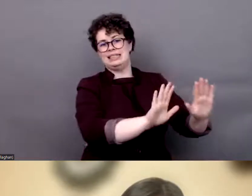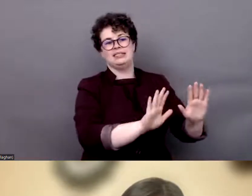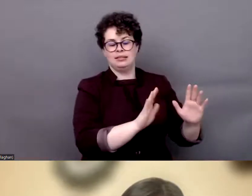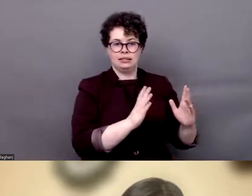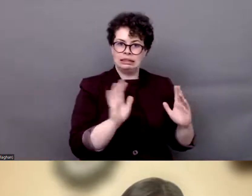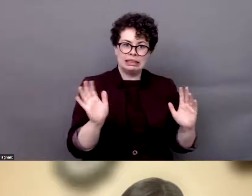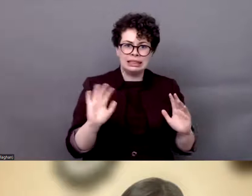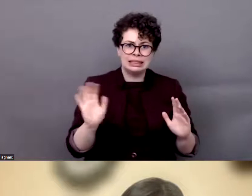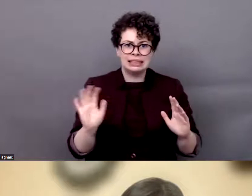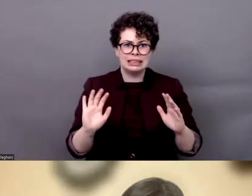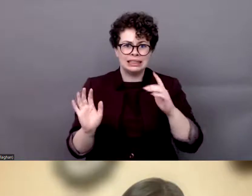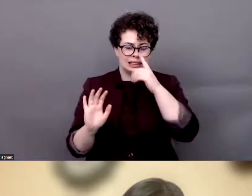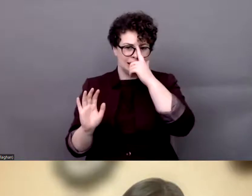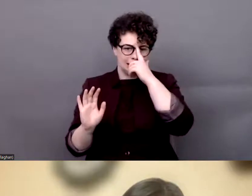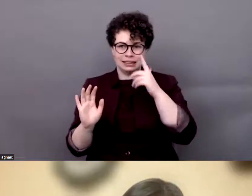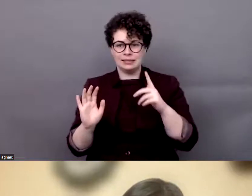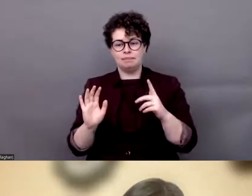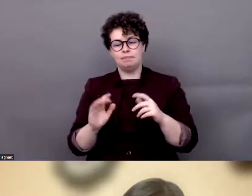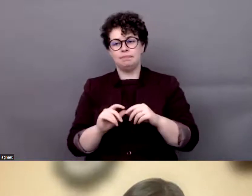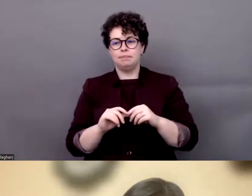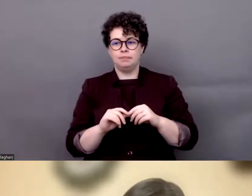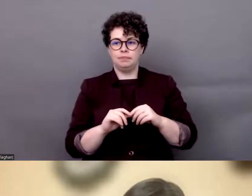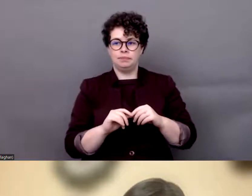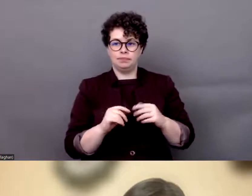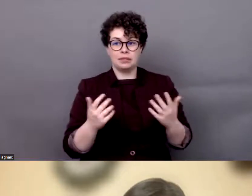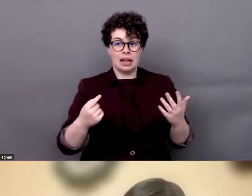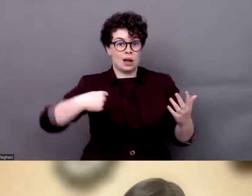specialized in dealing with persons with disabilities. And what are we